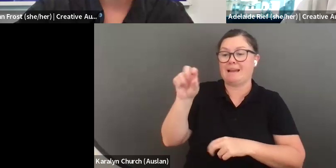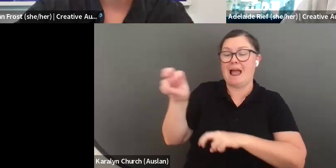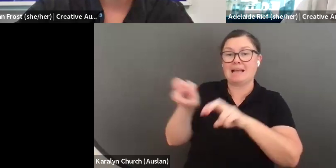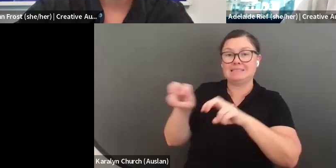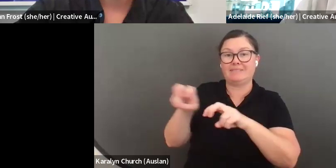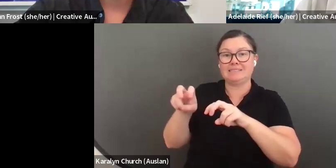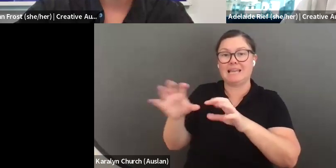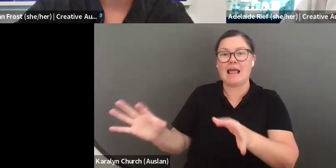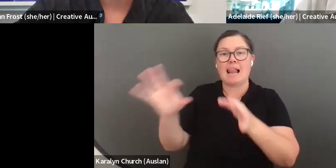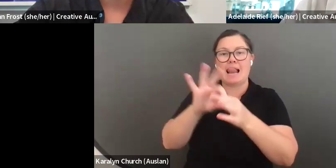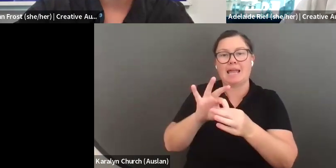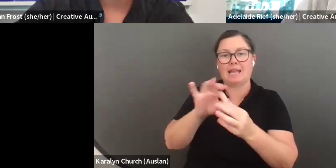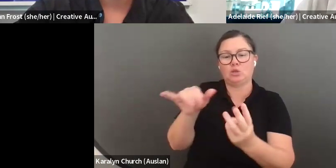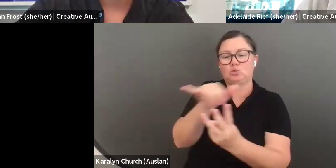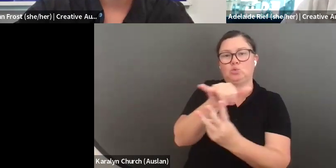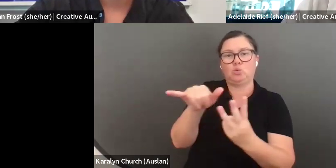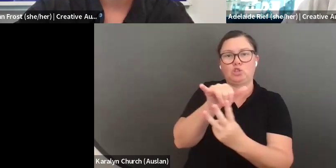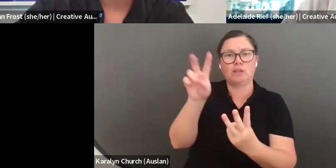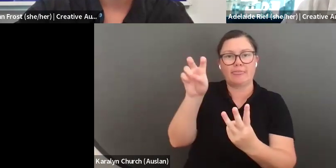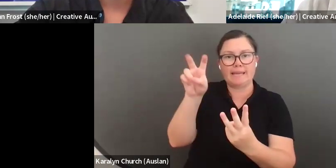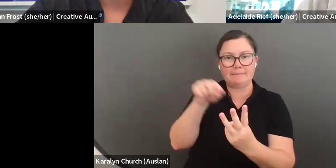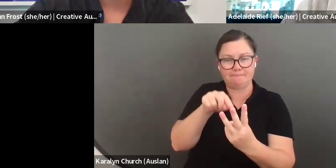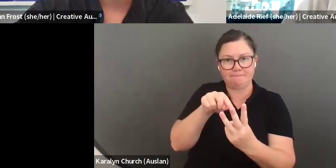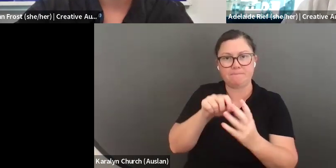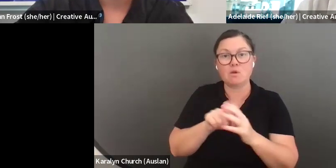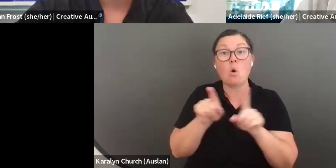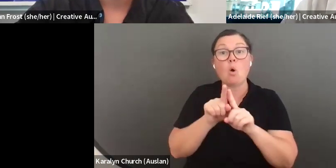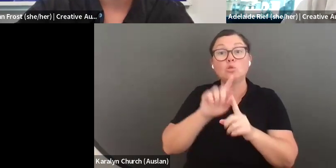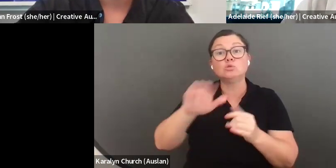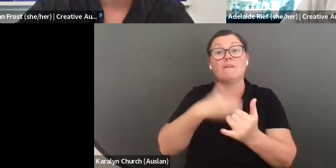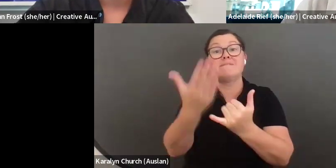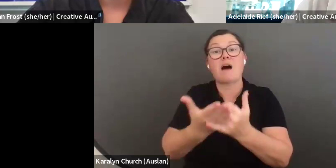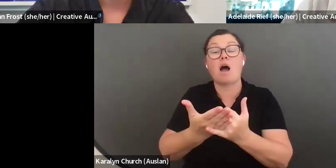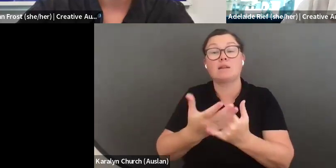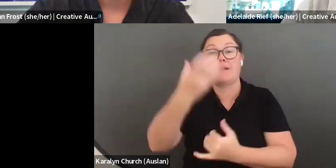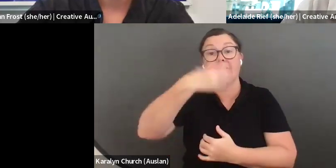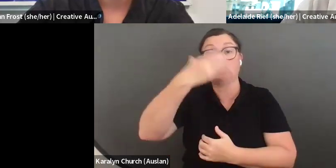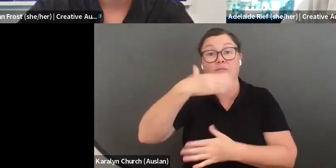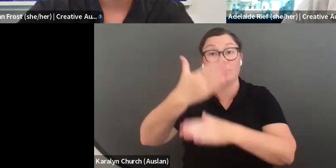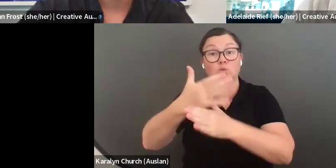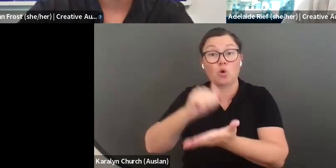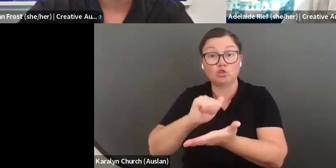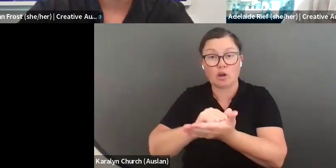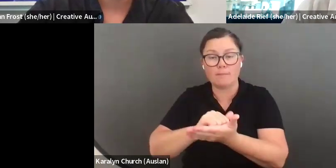development that relates to your leadership theme. In the final in-person